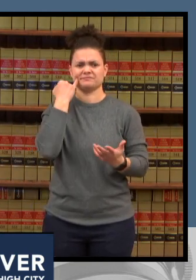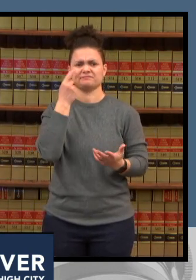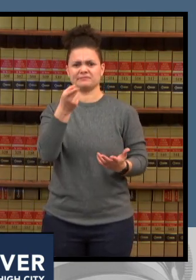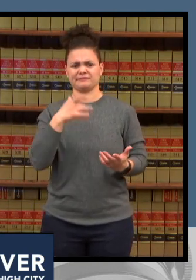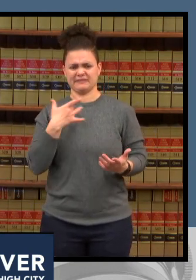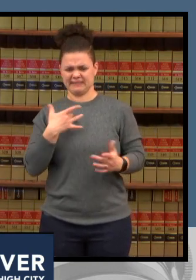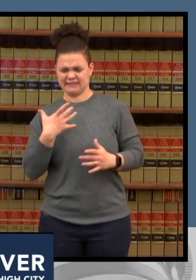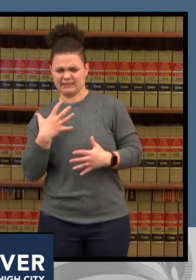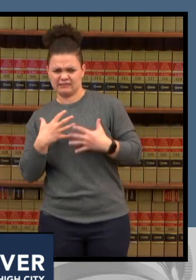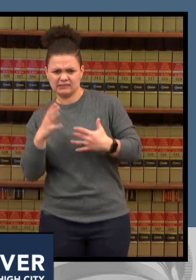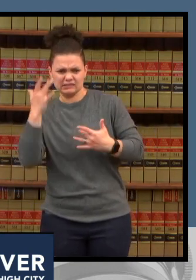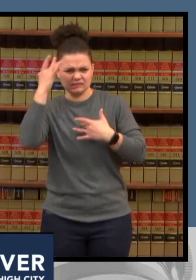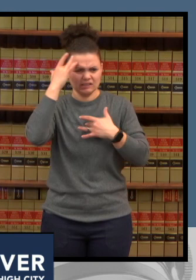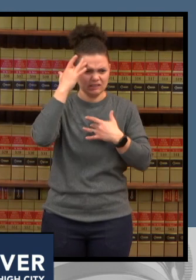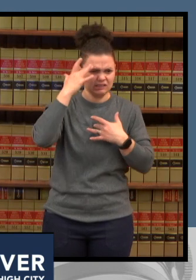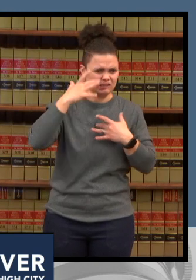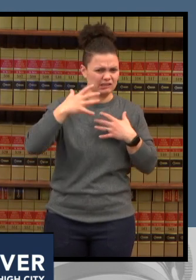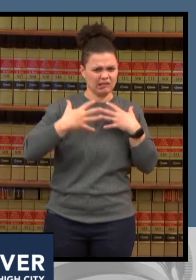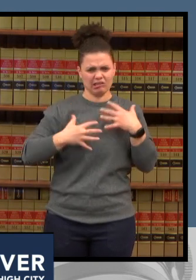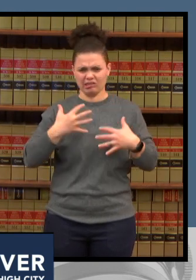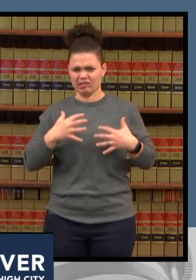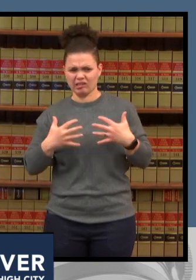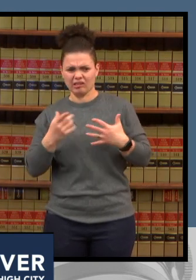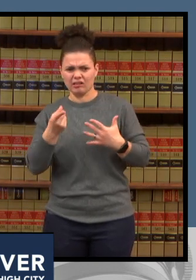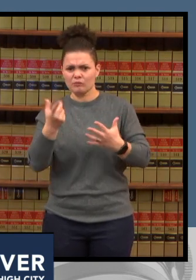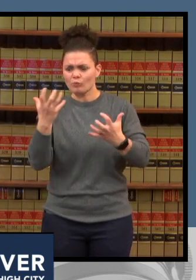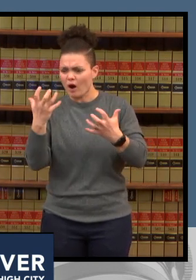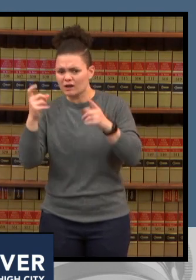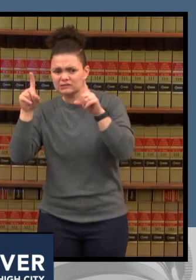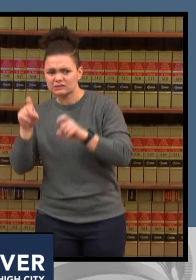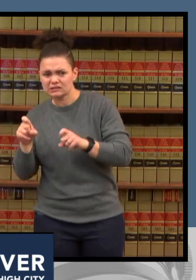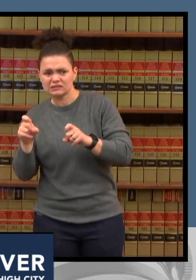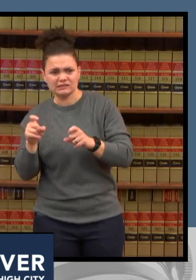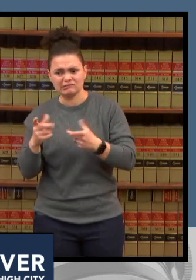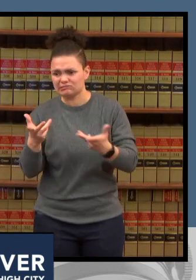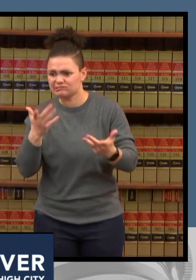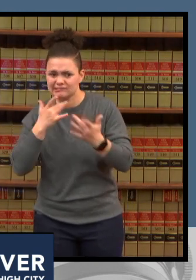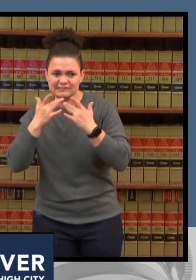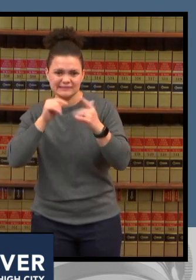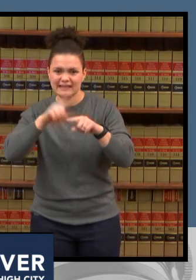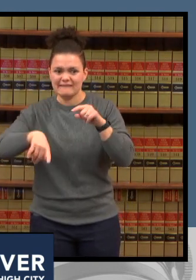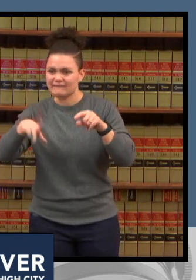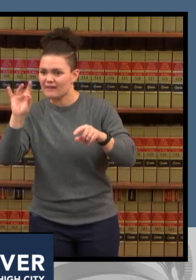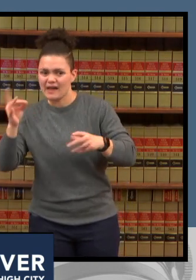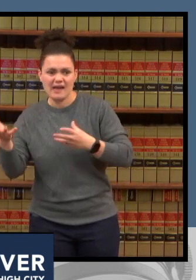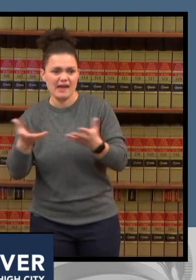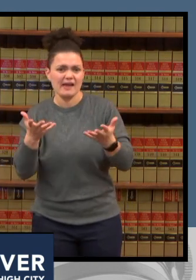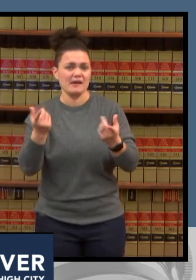illness or a cold it's best to stay home assume you have coveted for your five-day period